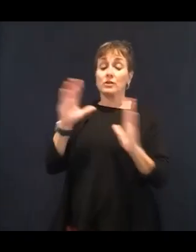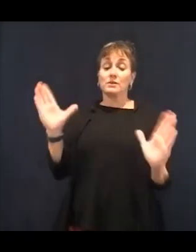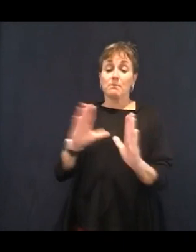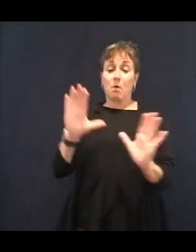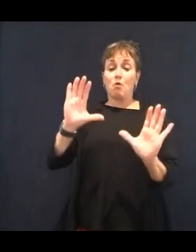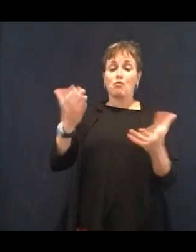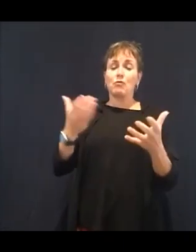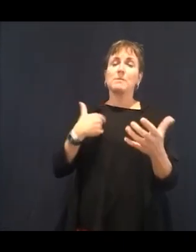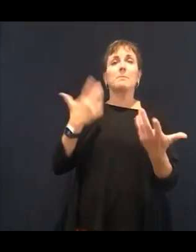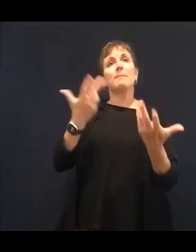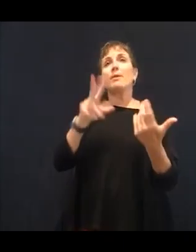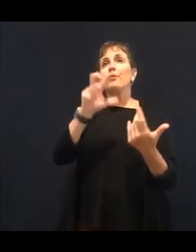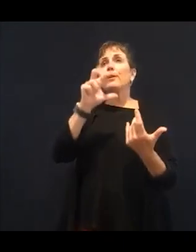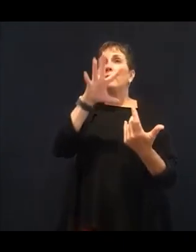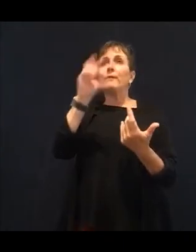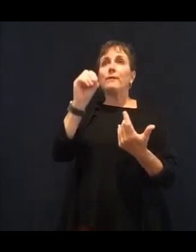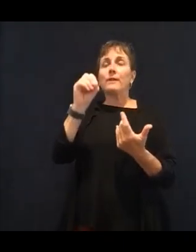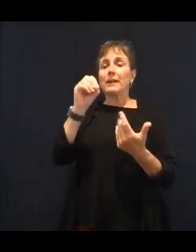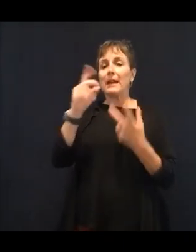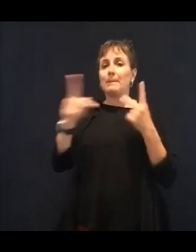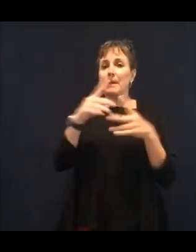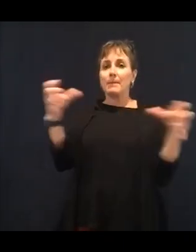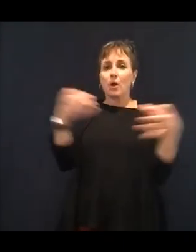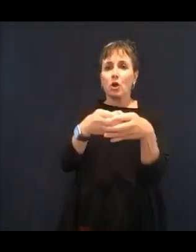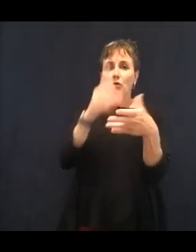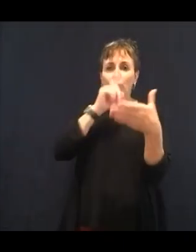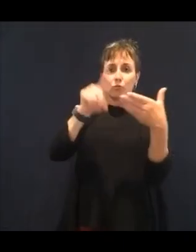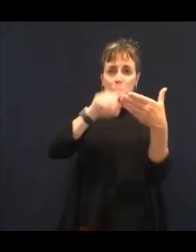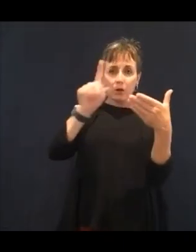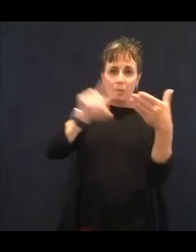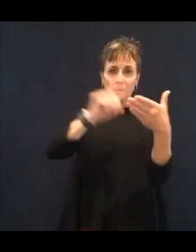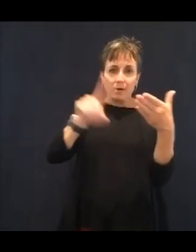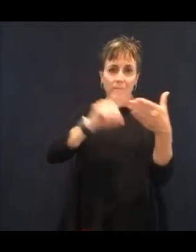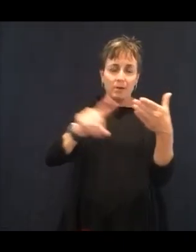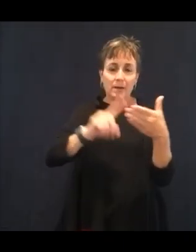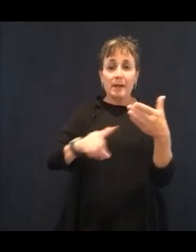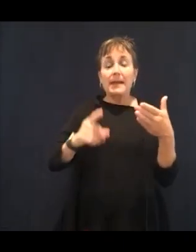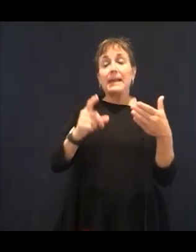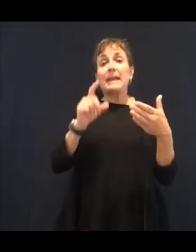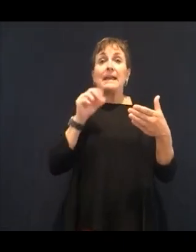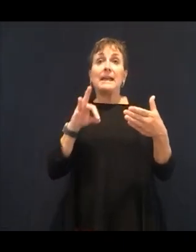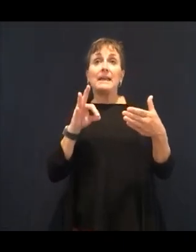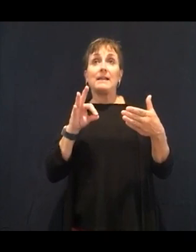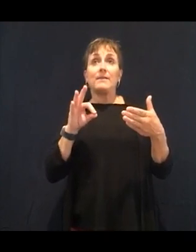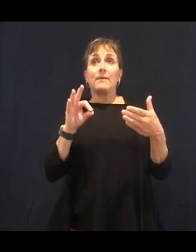that have the side effects, then they can put it on the market. Which is why I'm saying